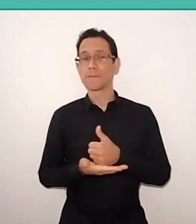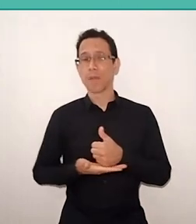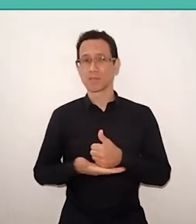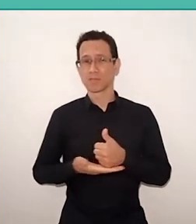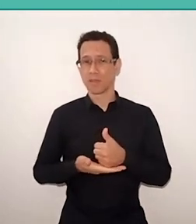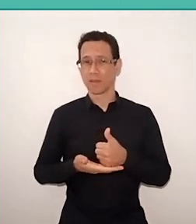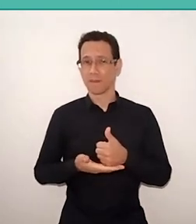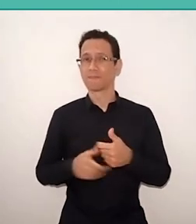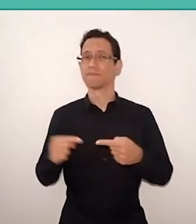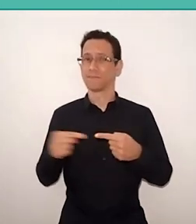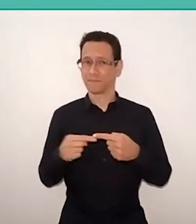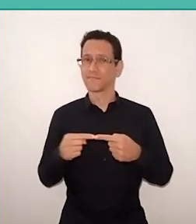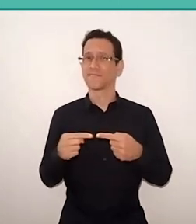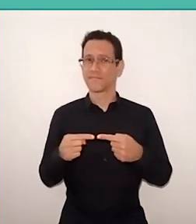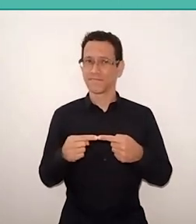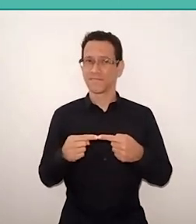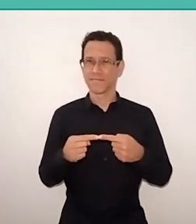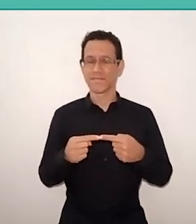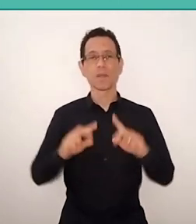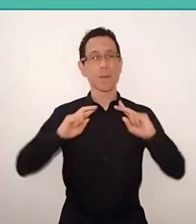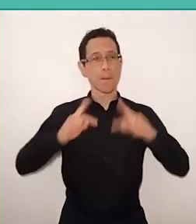he says that every human relationship have, first, a political dimension